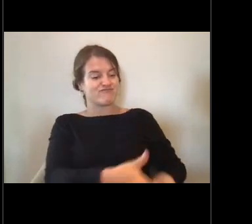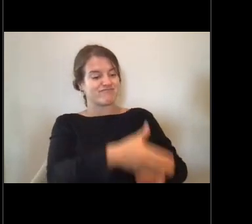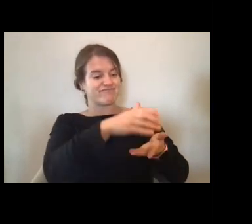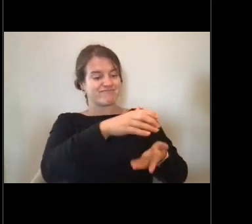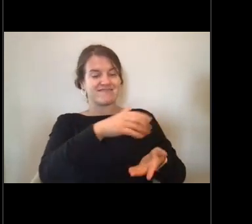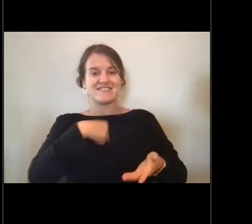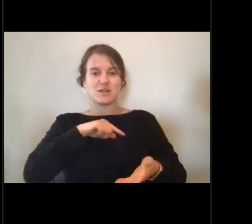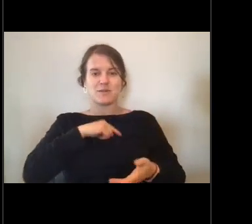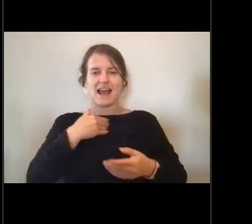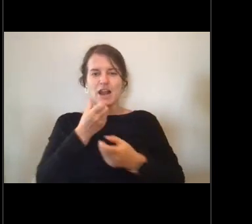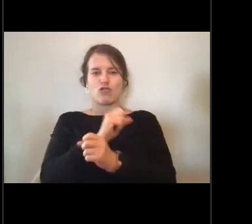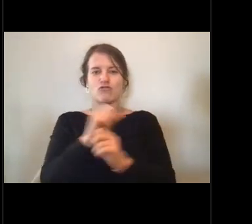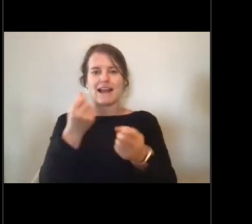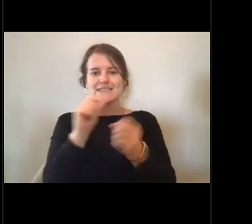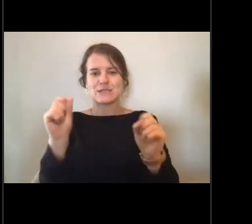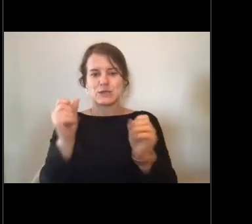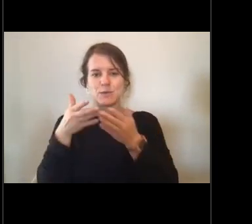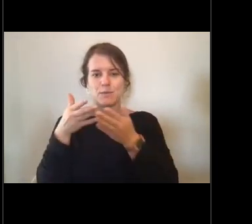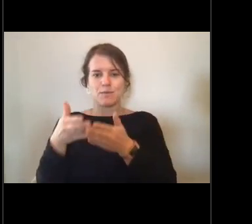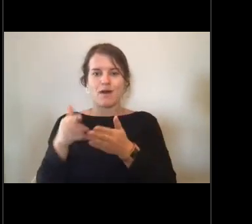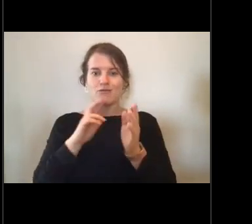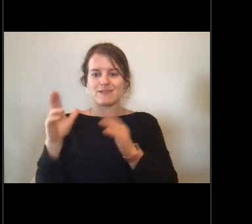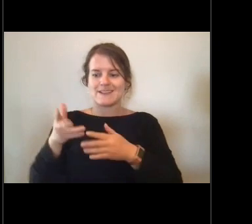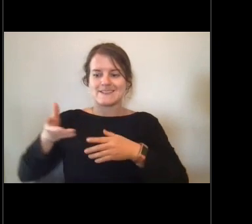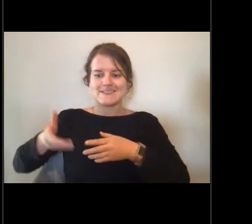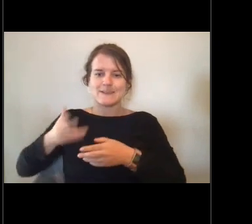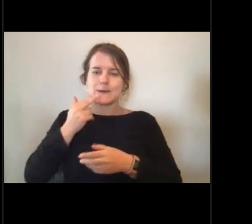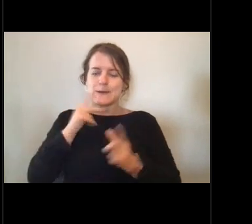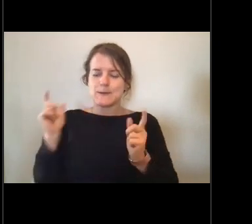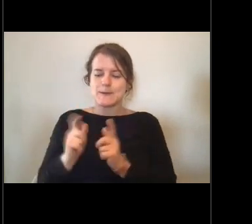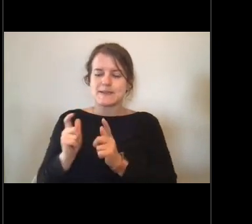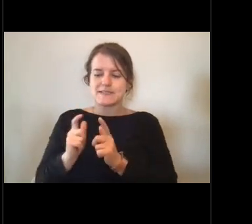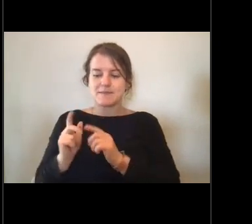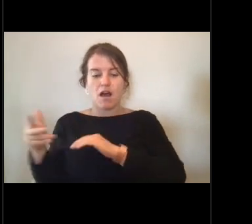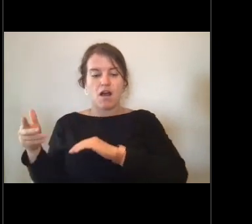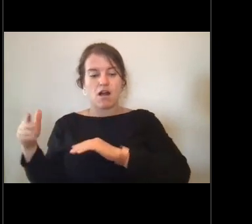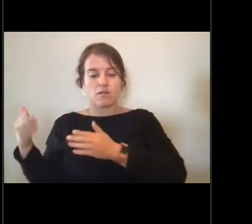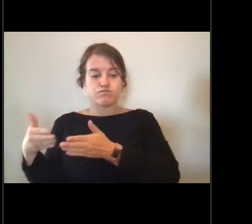which was standing by off the side of the ship. We sent our rescue boat over to pick up the package.